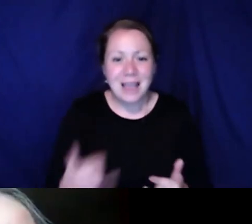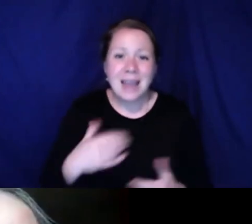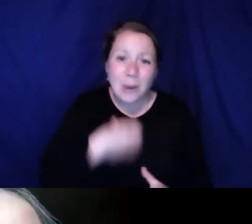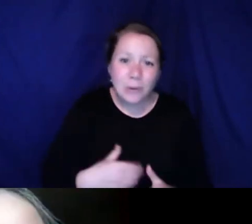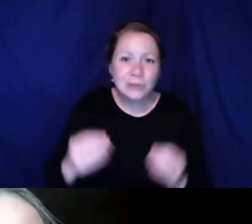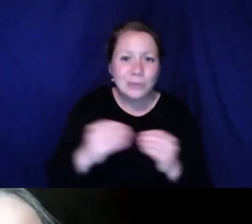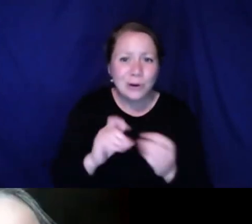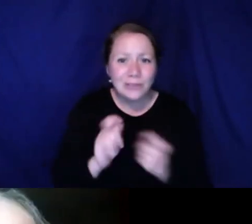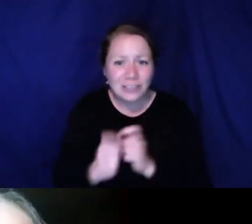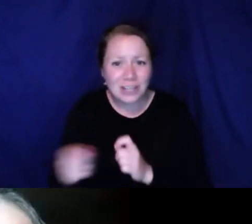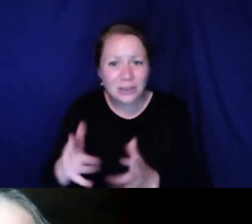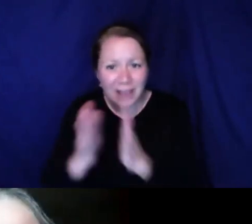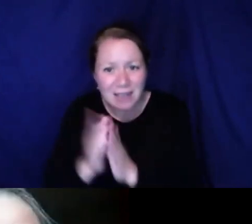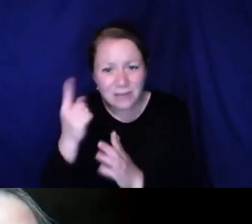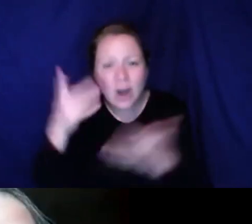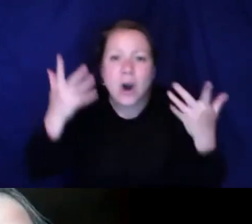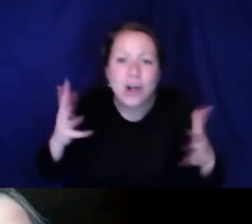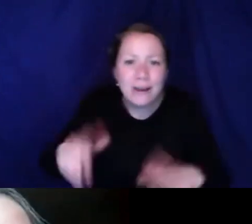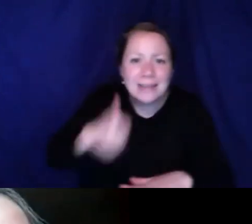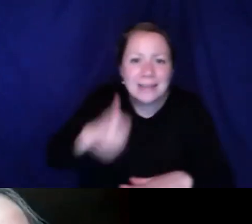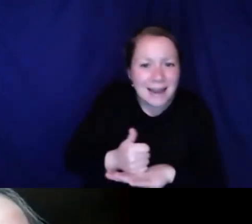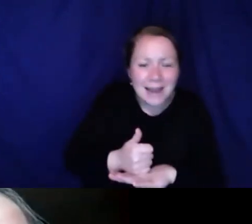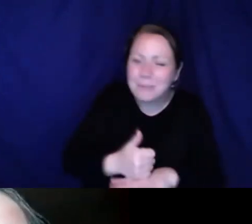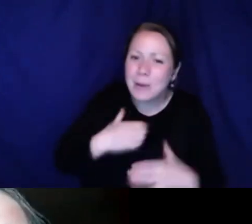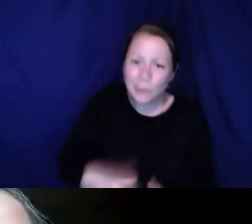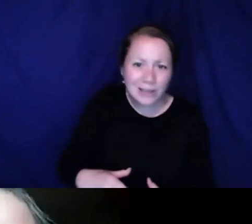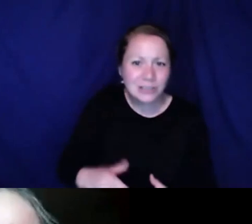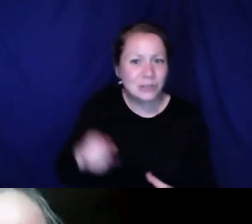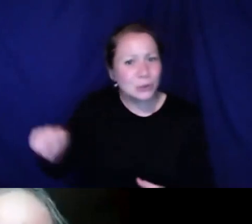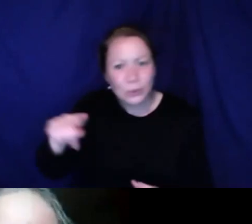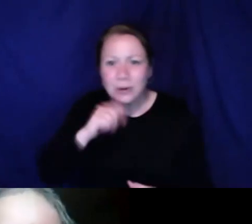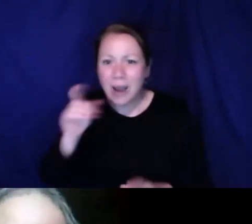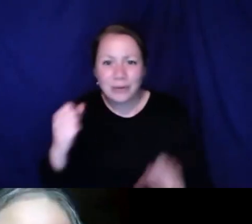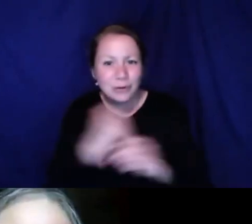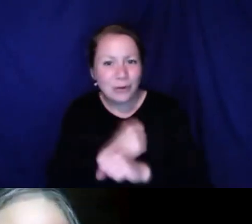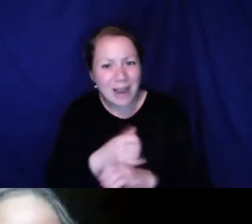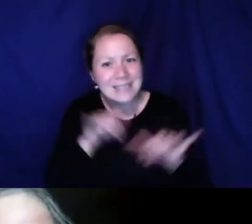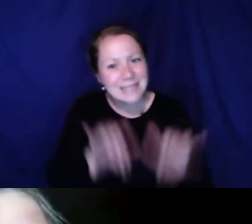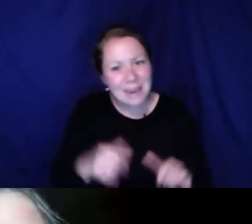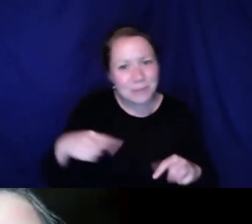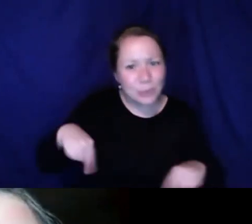tremendous amount of Joy from the voices of the youth today. To be honest, I wish more of the changes they have been